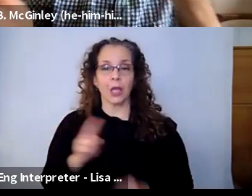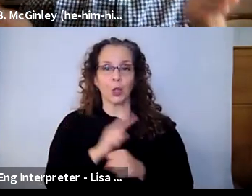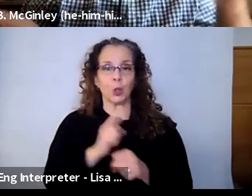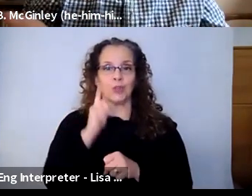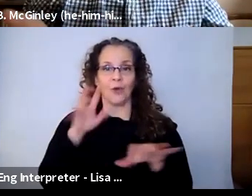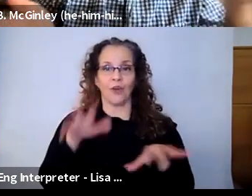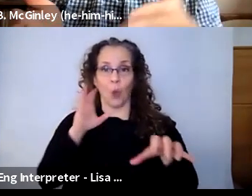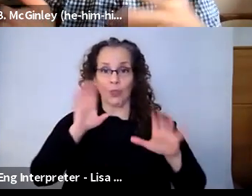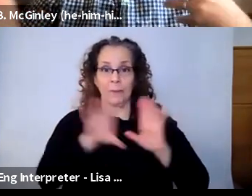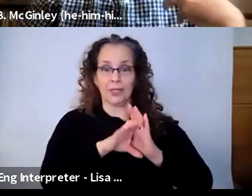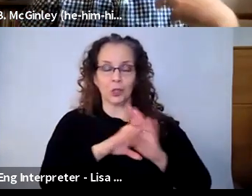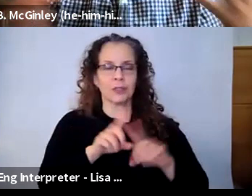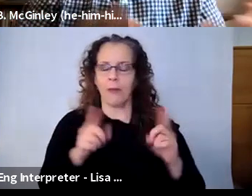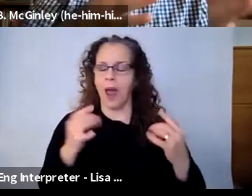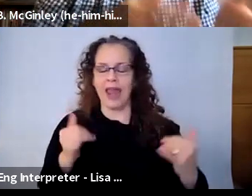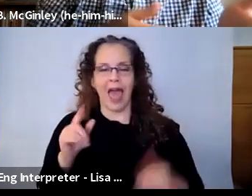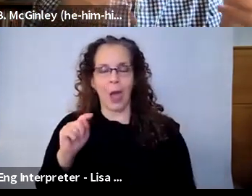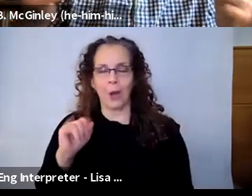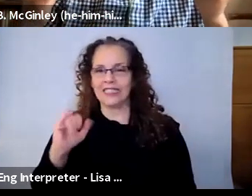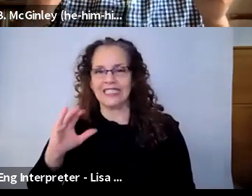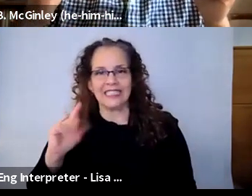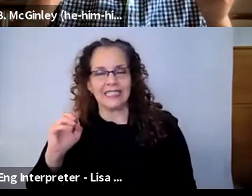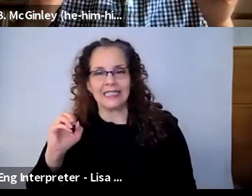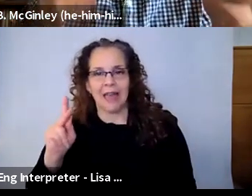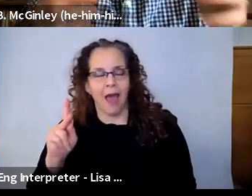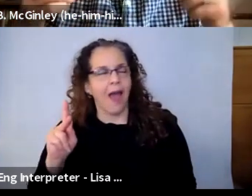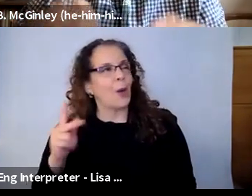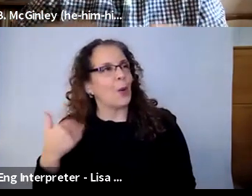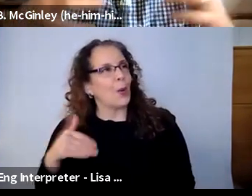such a way of integrating story structure, elements of spectacle